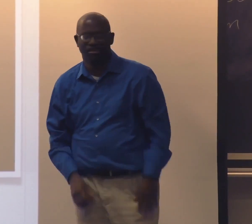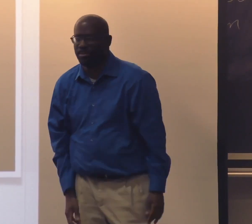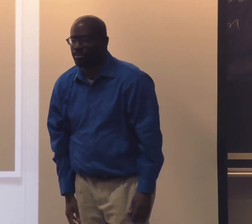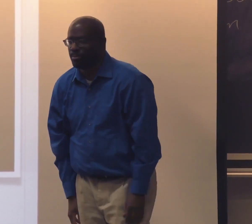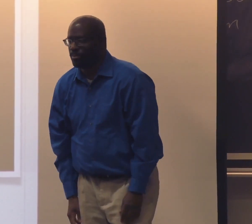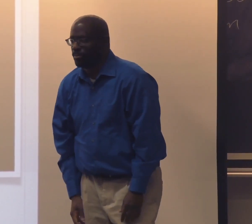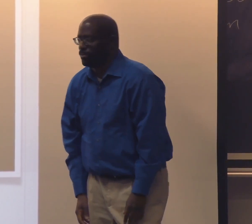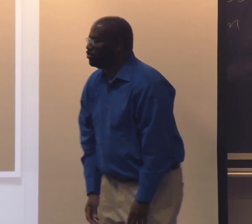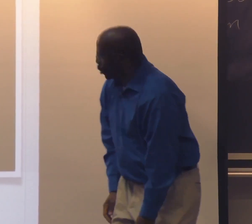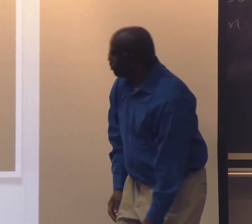with the same poem.